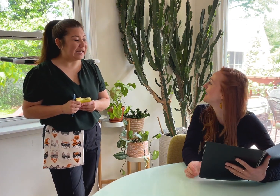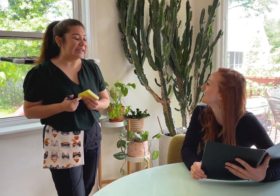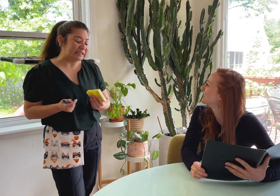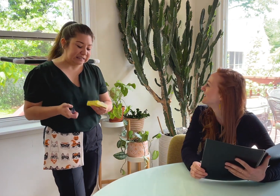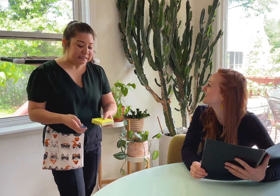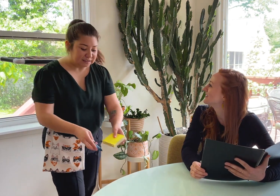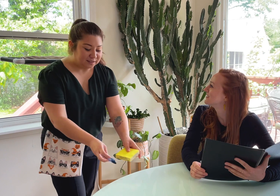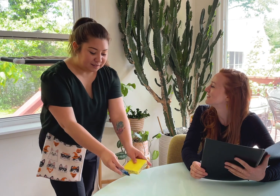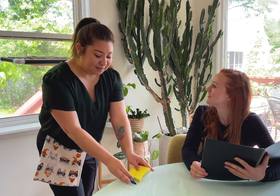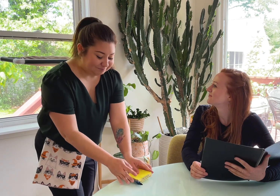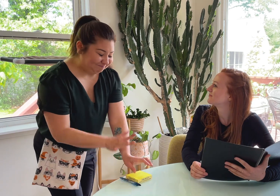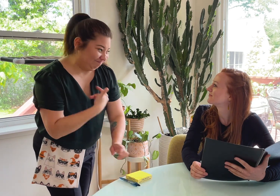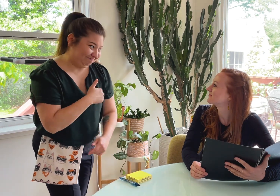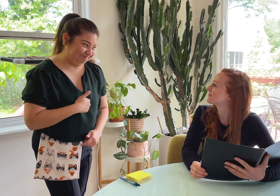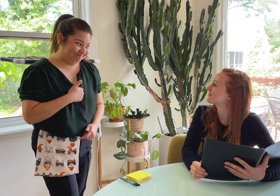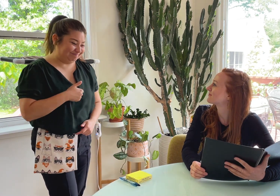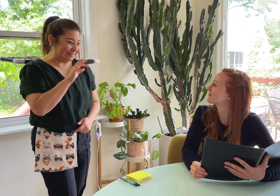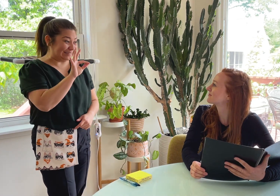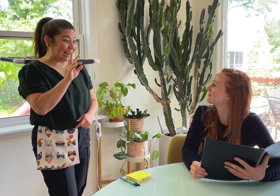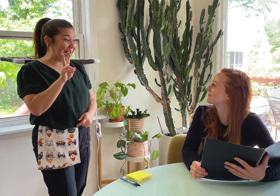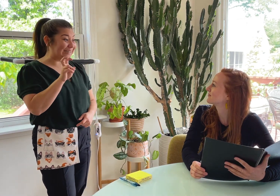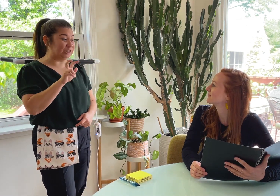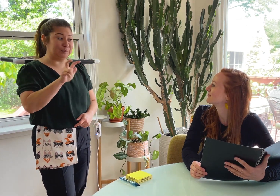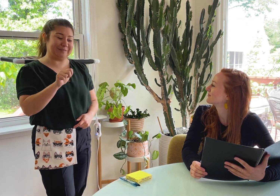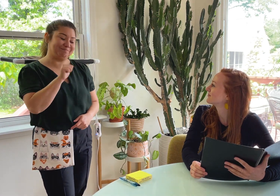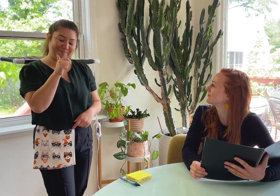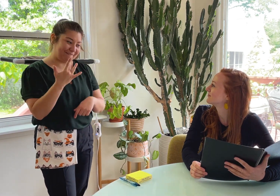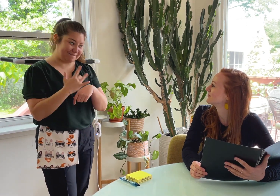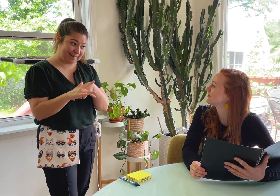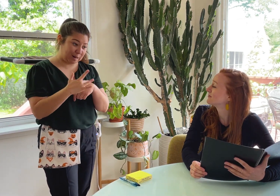I am sorry, the 9-inch pizza is not available.